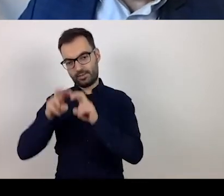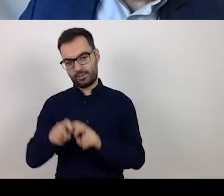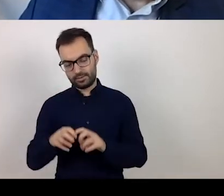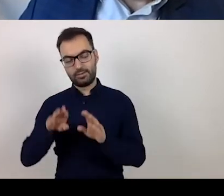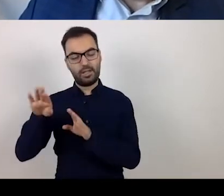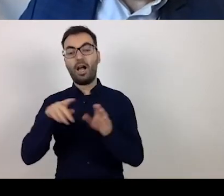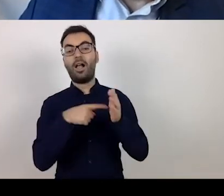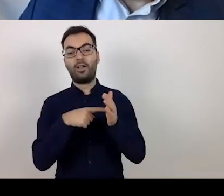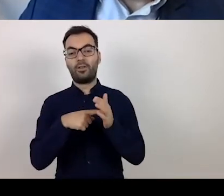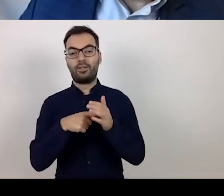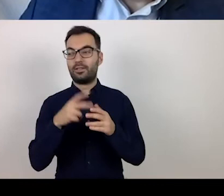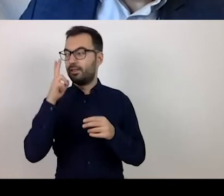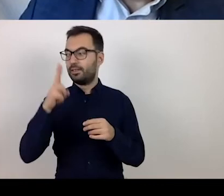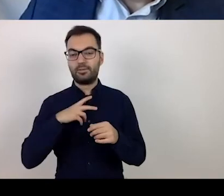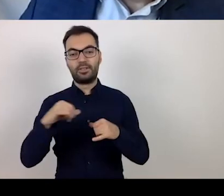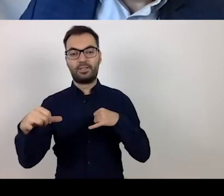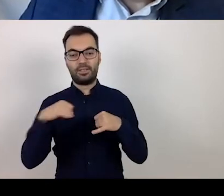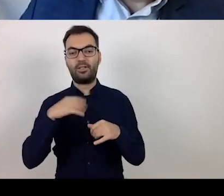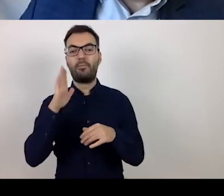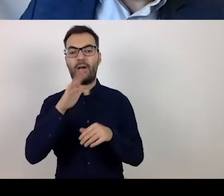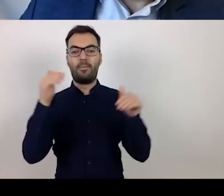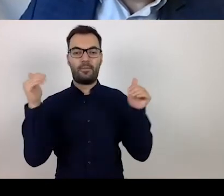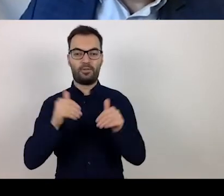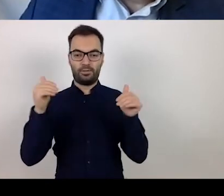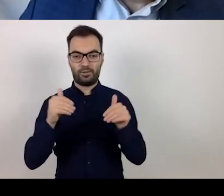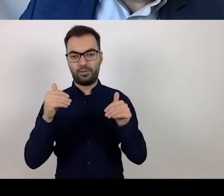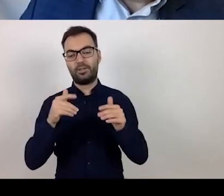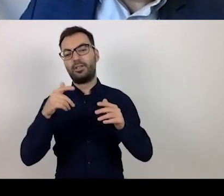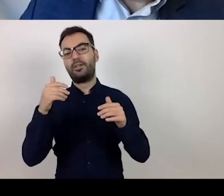the managing authority has the possibility of signalling